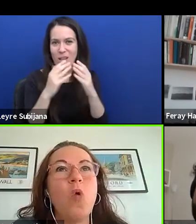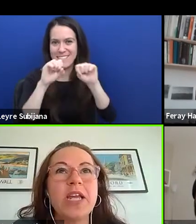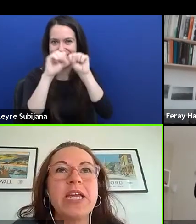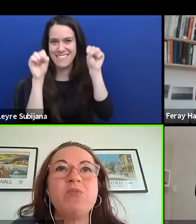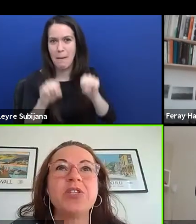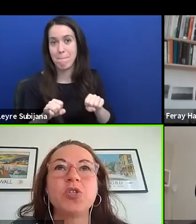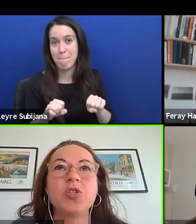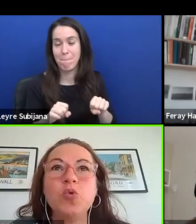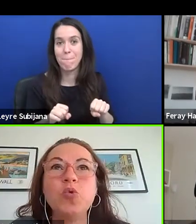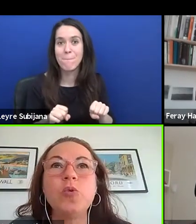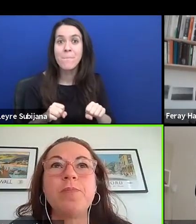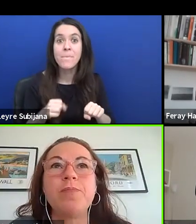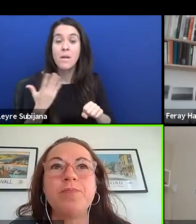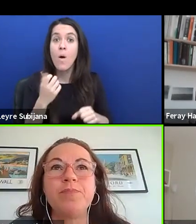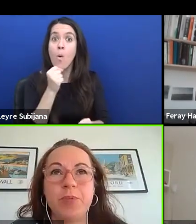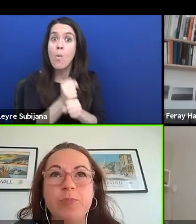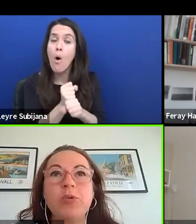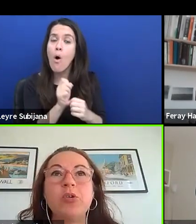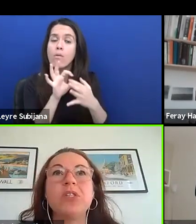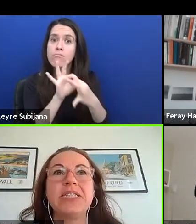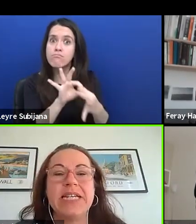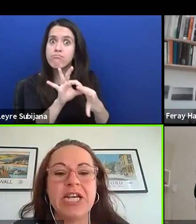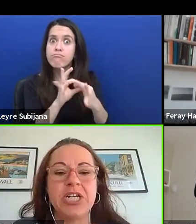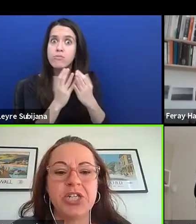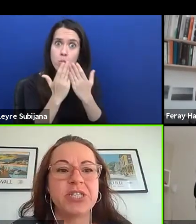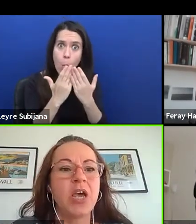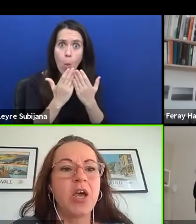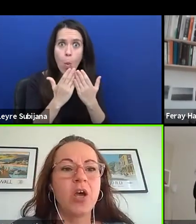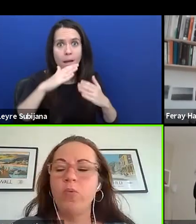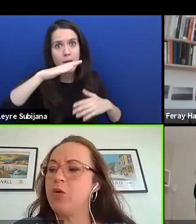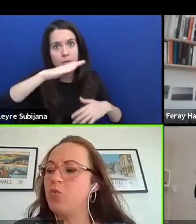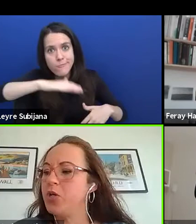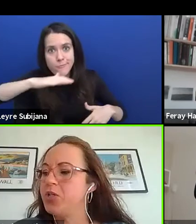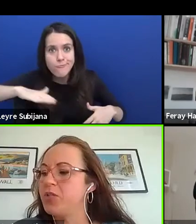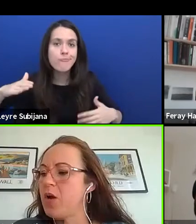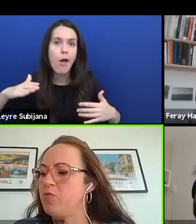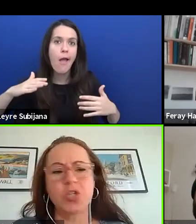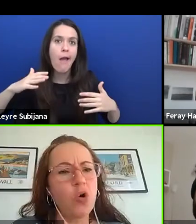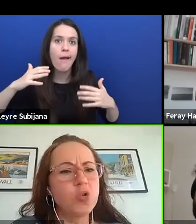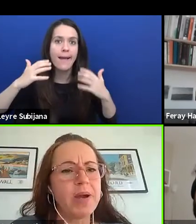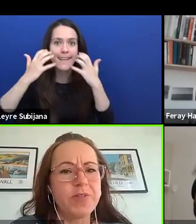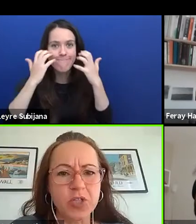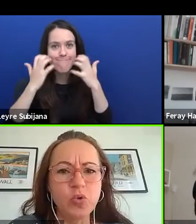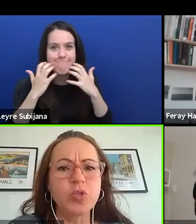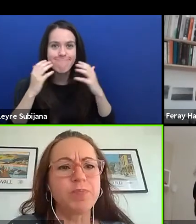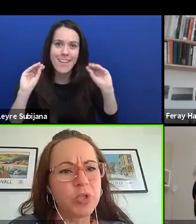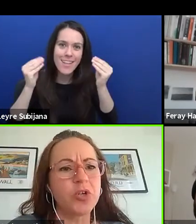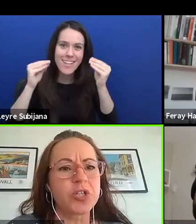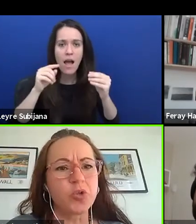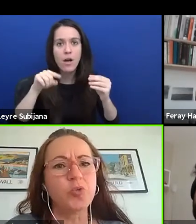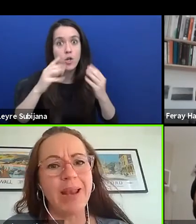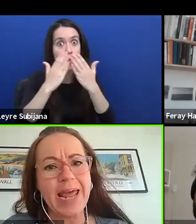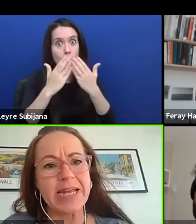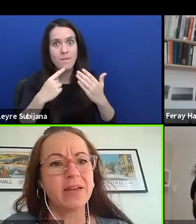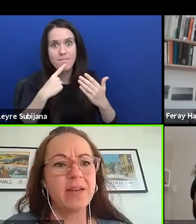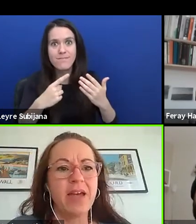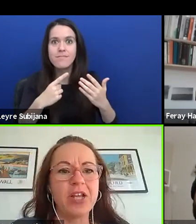Working with school pupils, teenagers, we would, I was told by the school to put on a school play